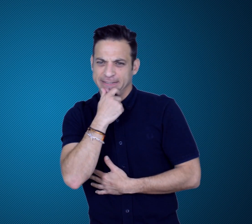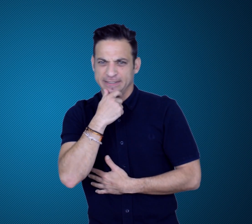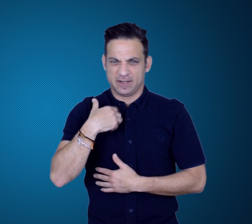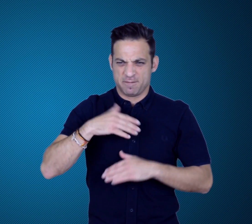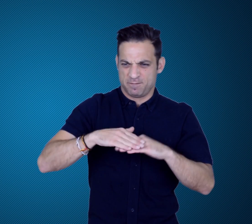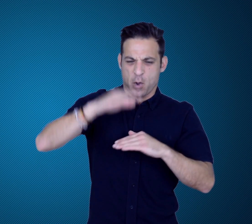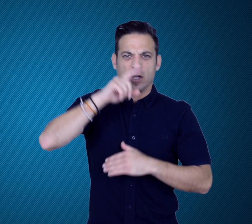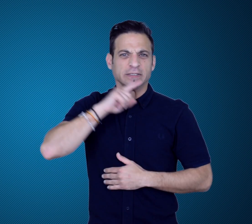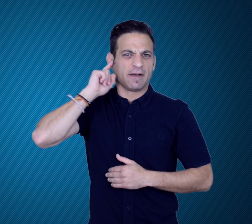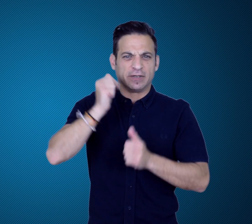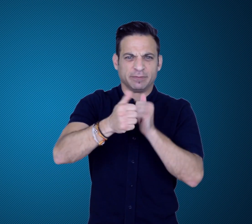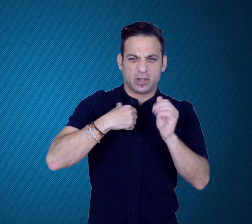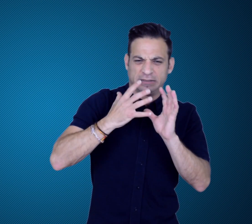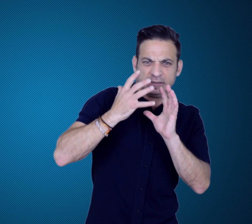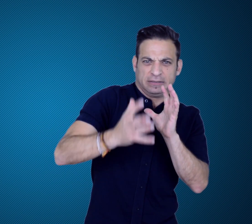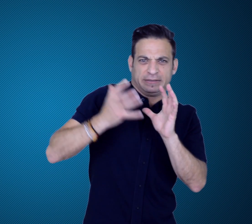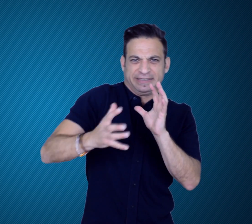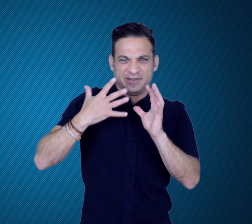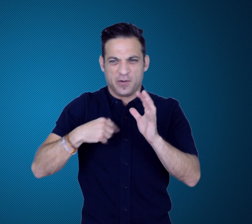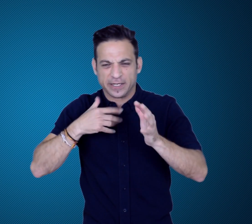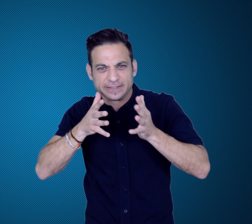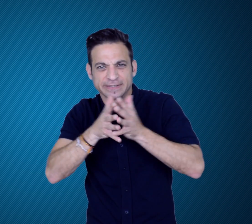If you have got some Deaf sports news to share,